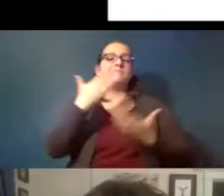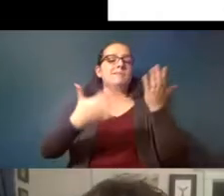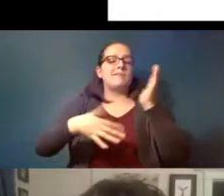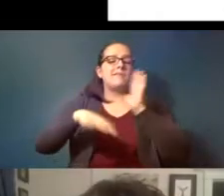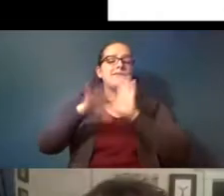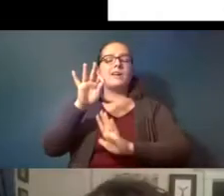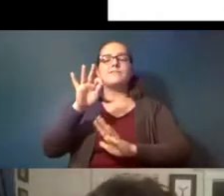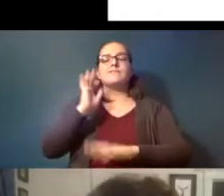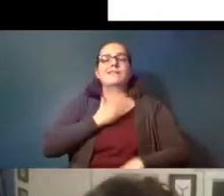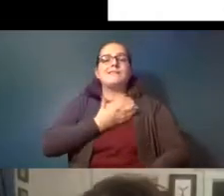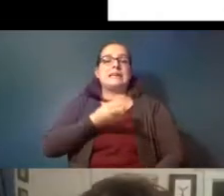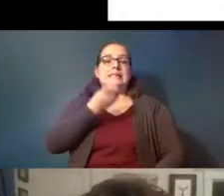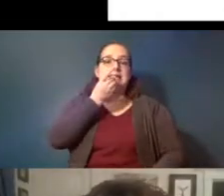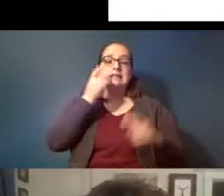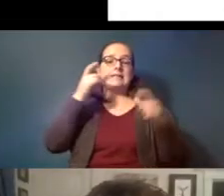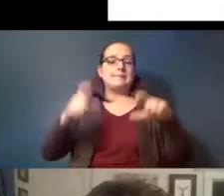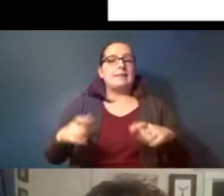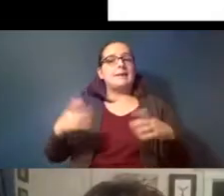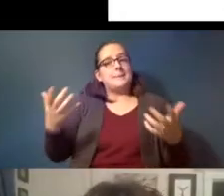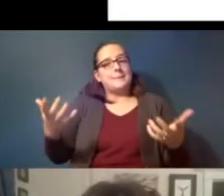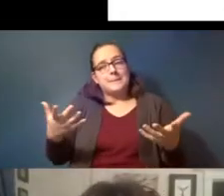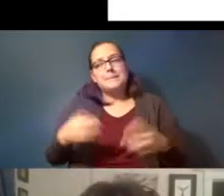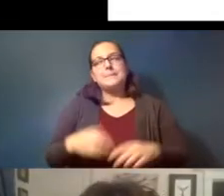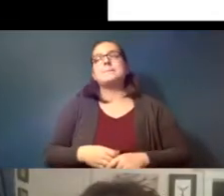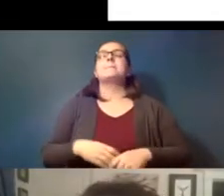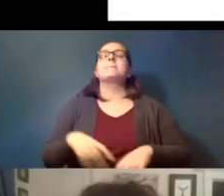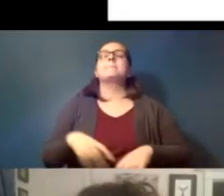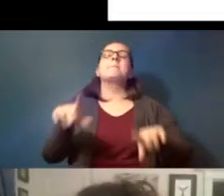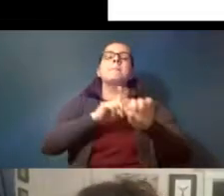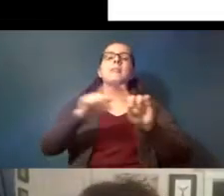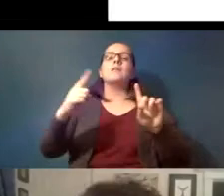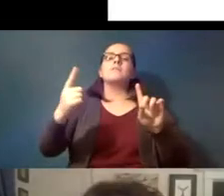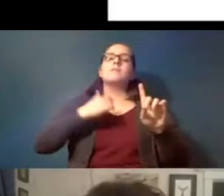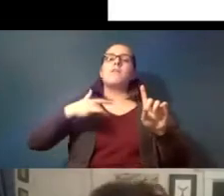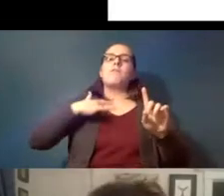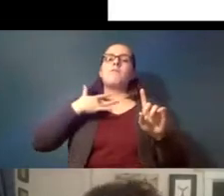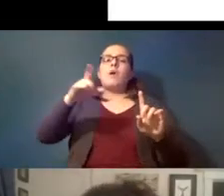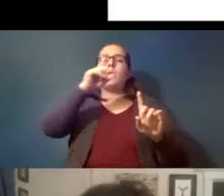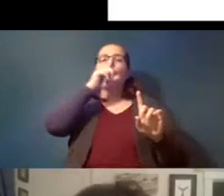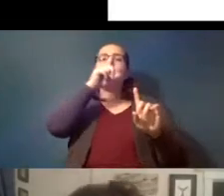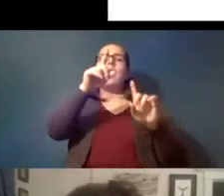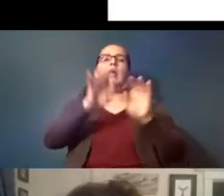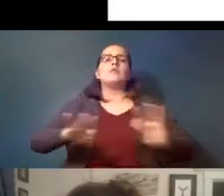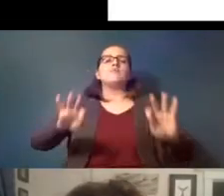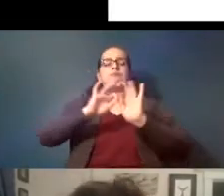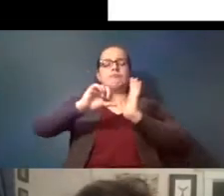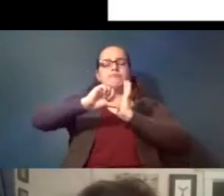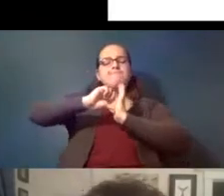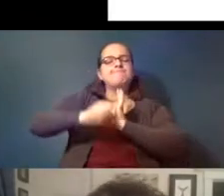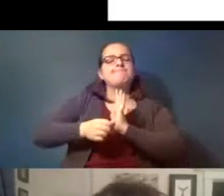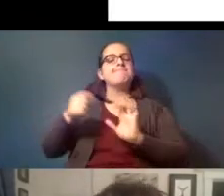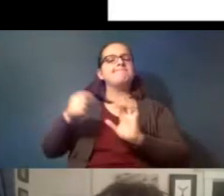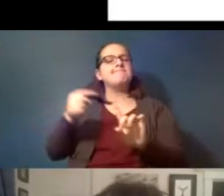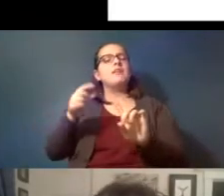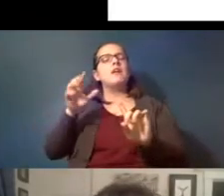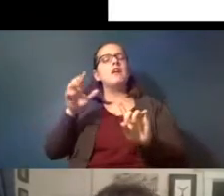on our dinner plate but something i feel like is really important to emphasize you know is not to